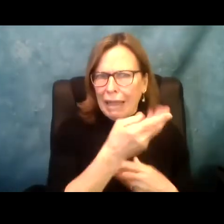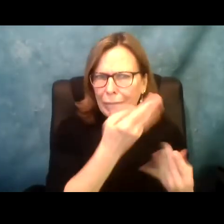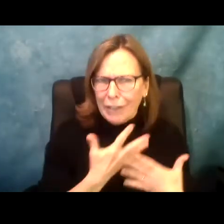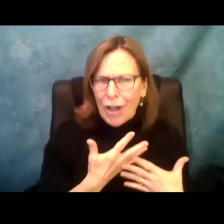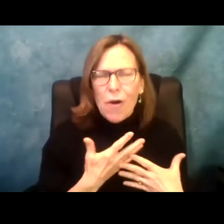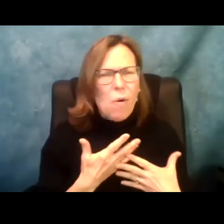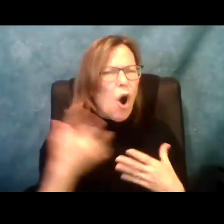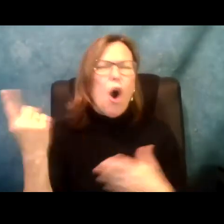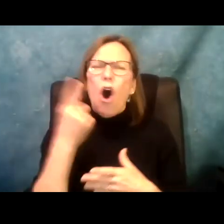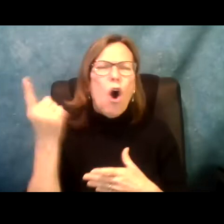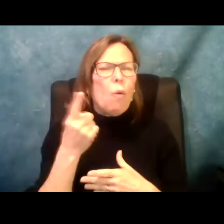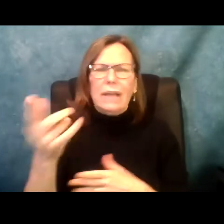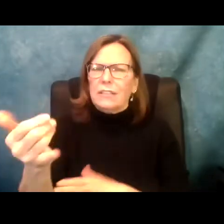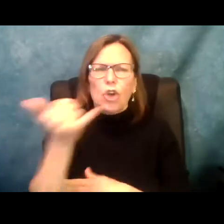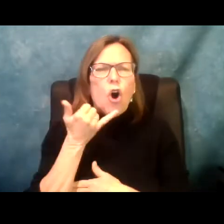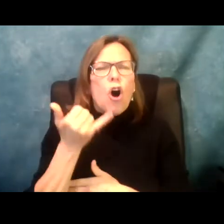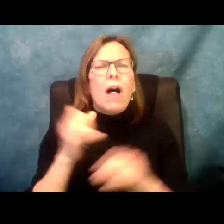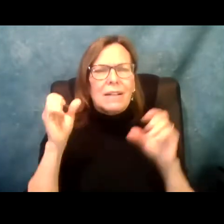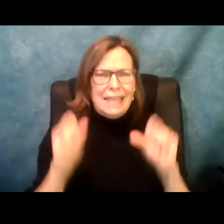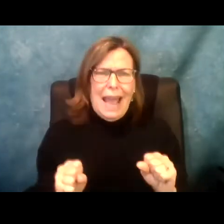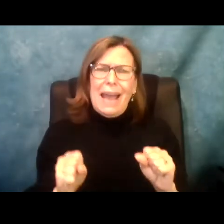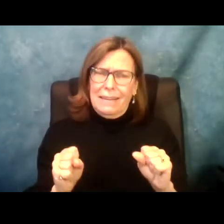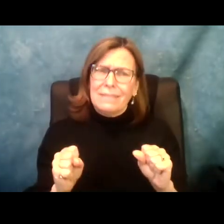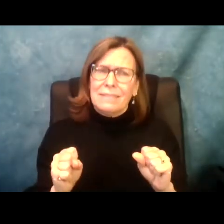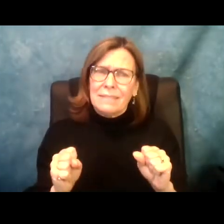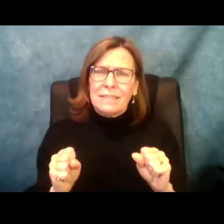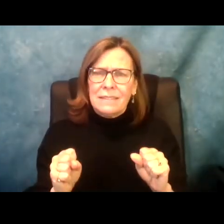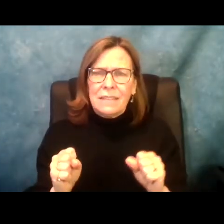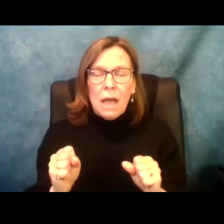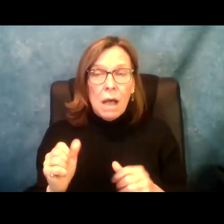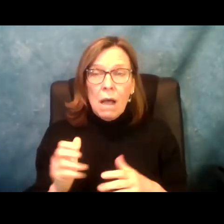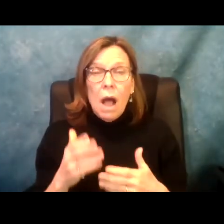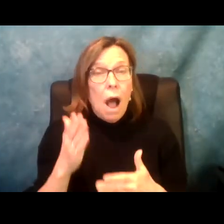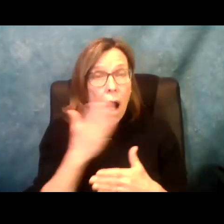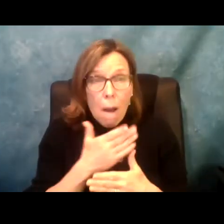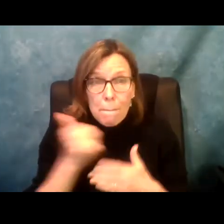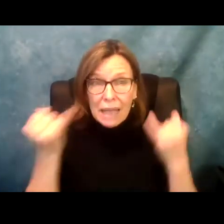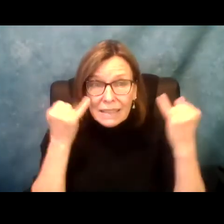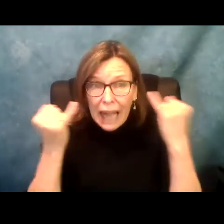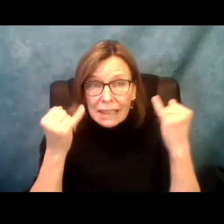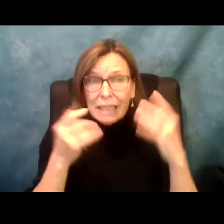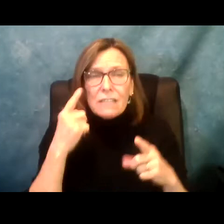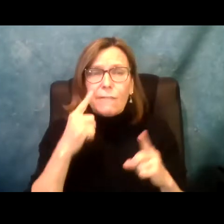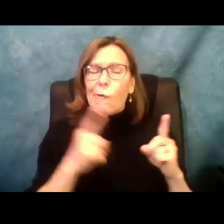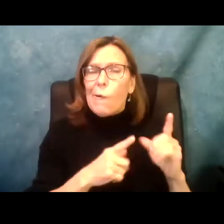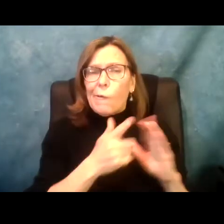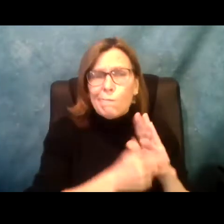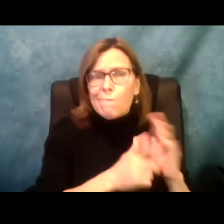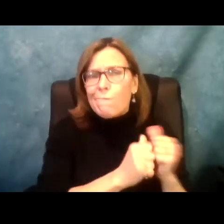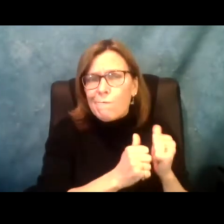something right, call me. If I'm doing something wrong or if you have any ideas for me our phone lines are always